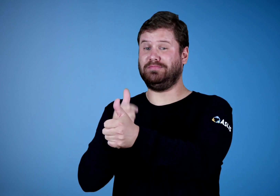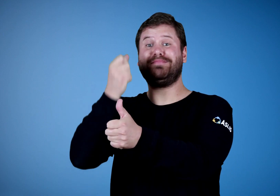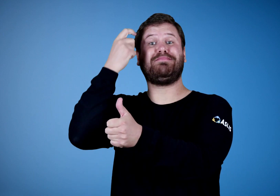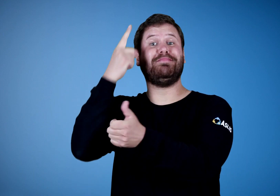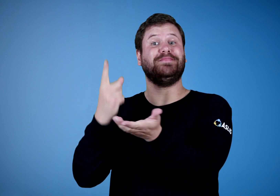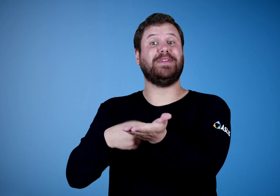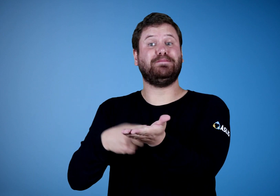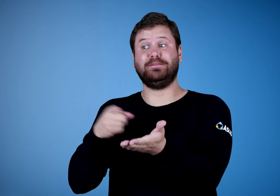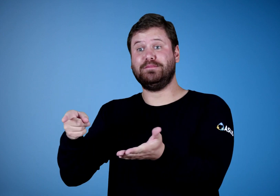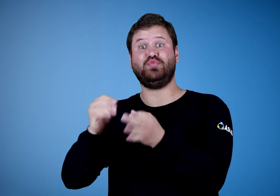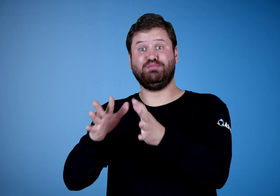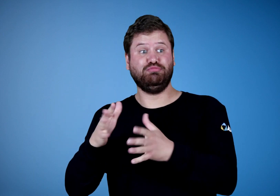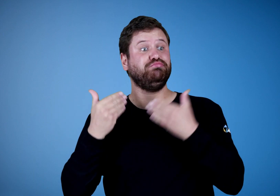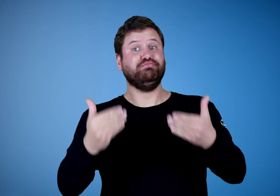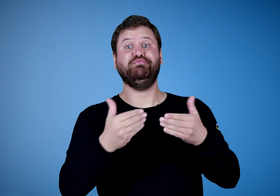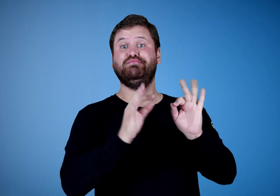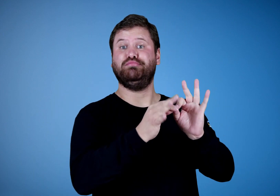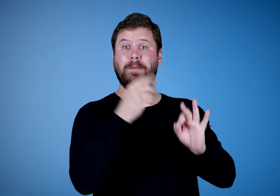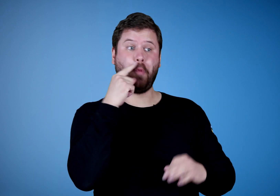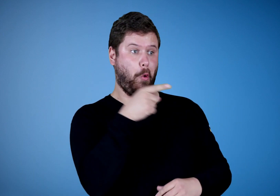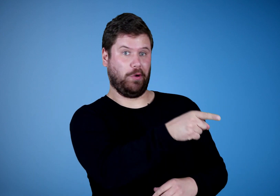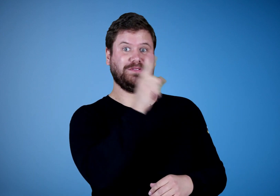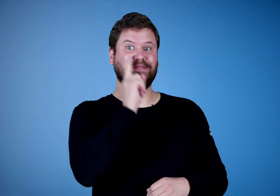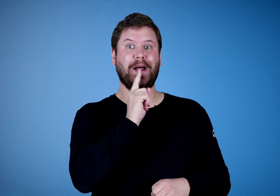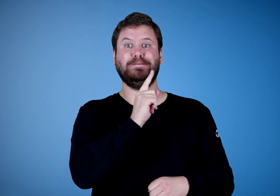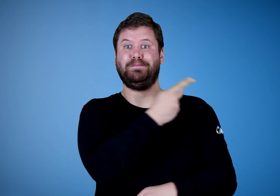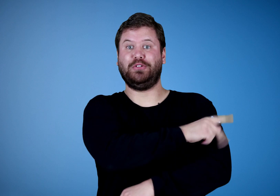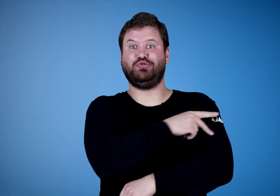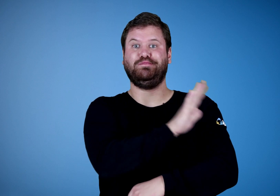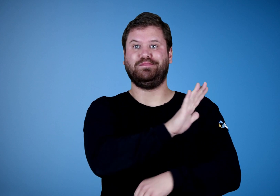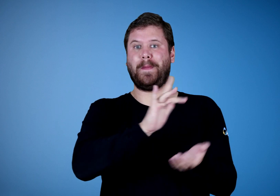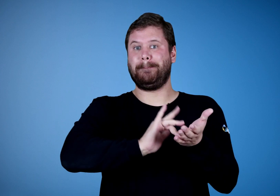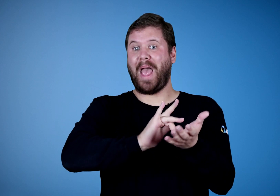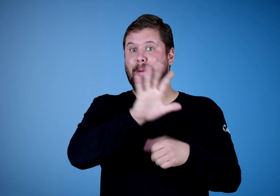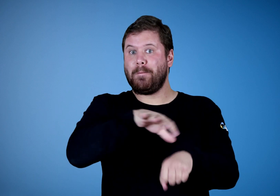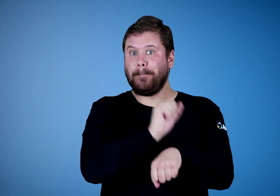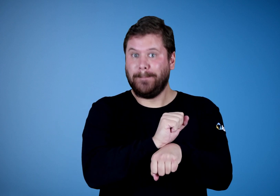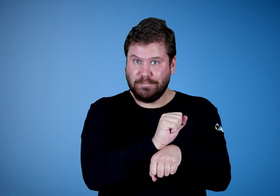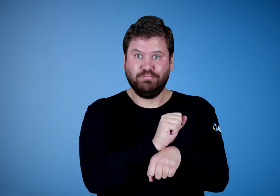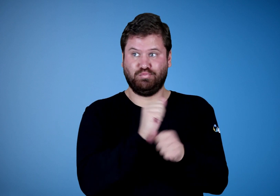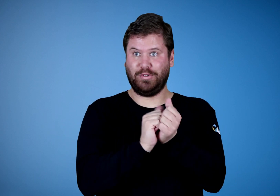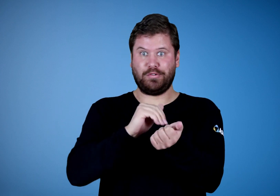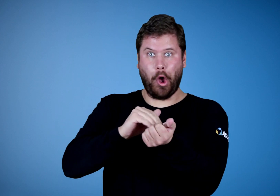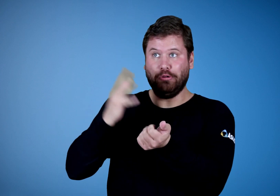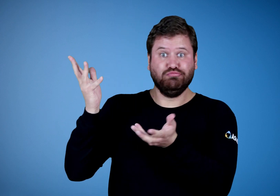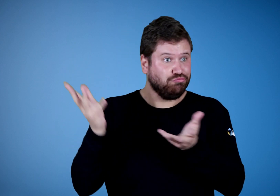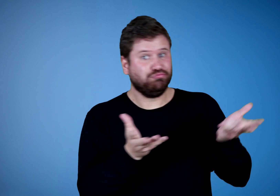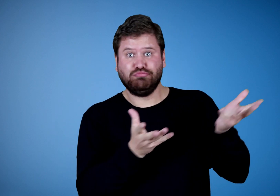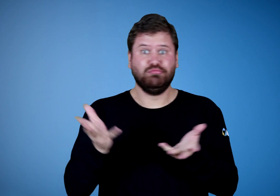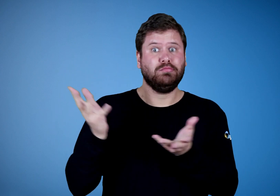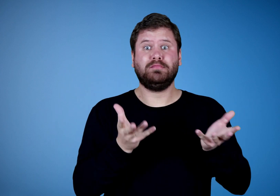However, sometimes after interpreting a medical appointment for the Deaf patient with a doctor,